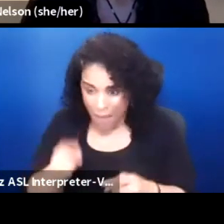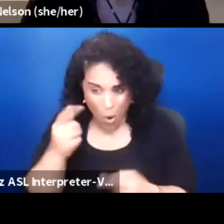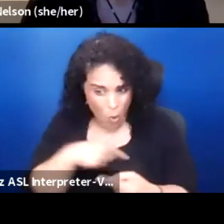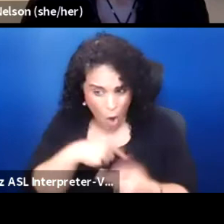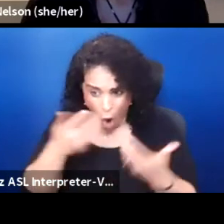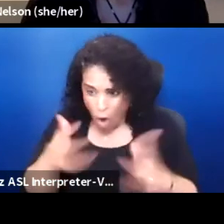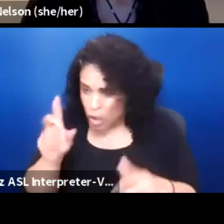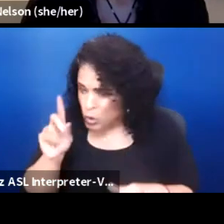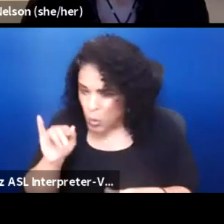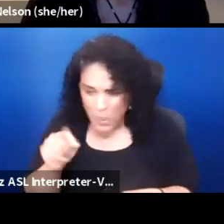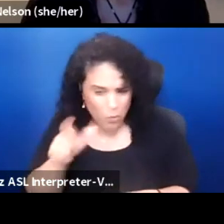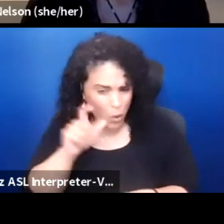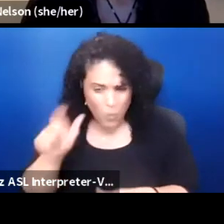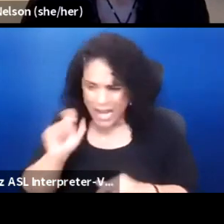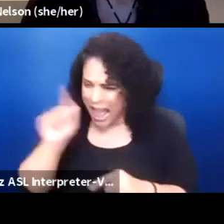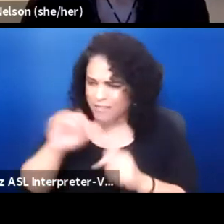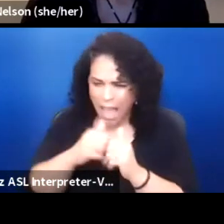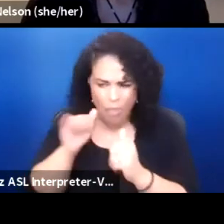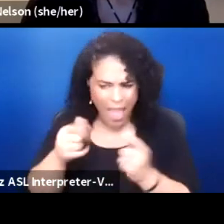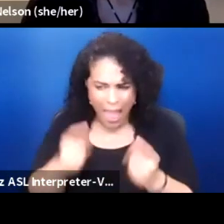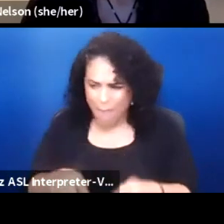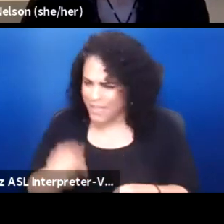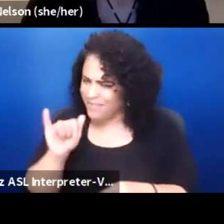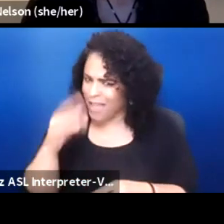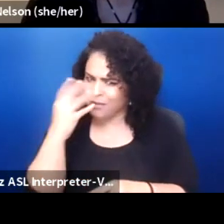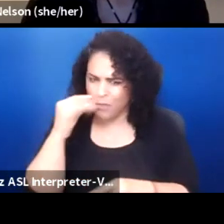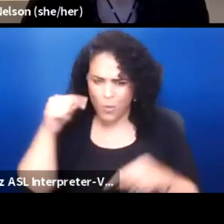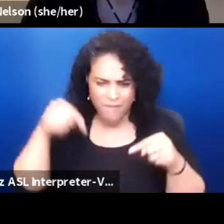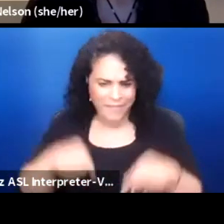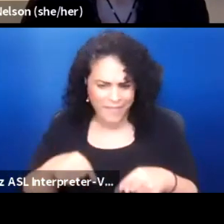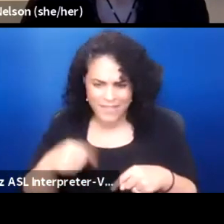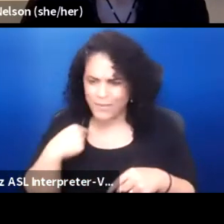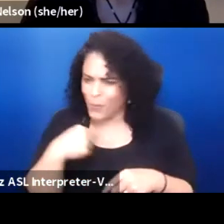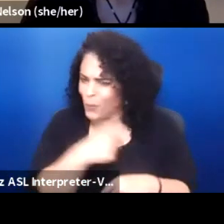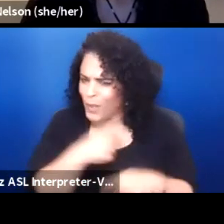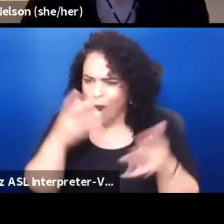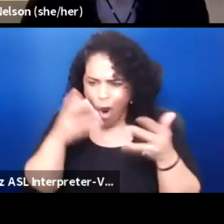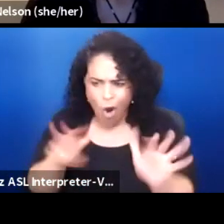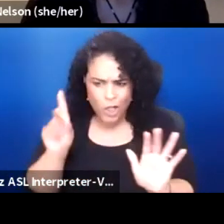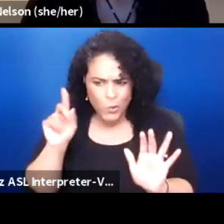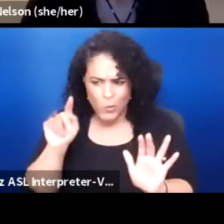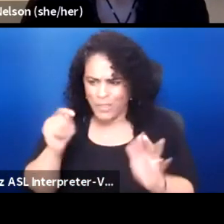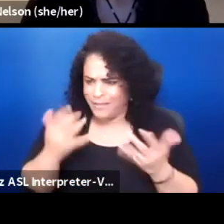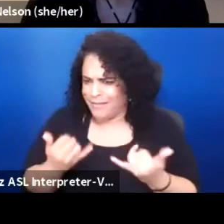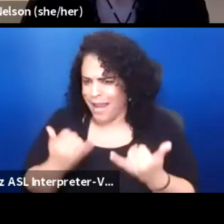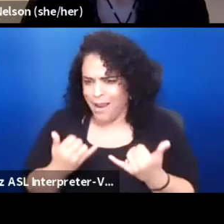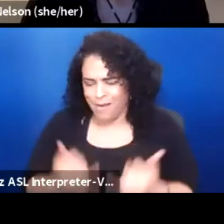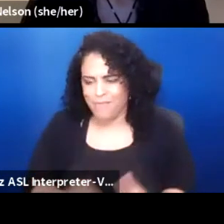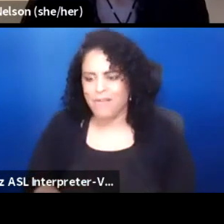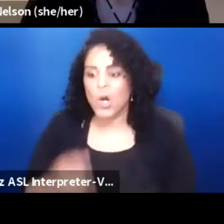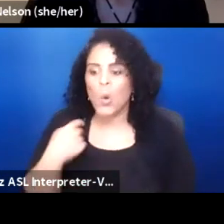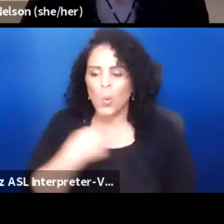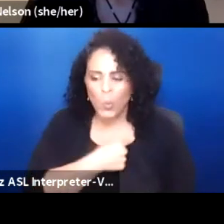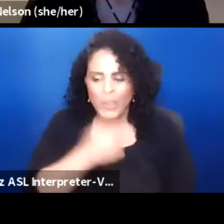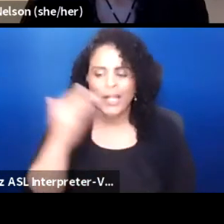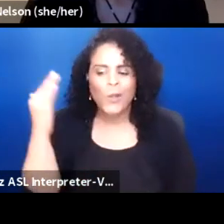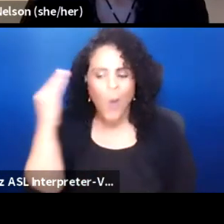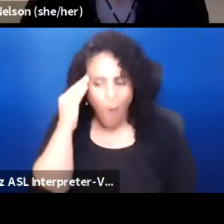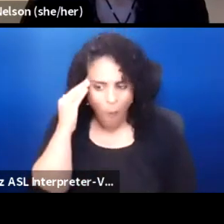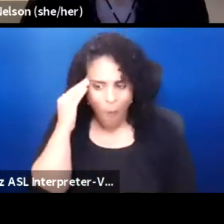We don't need to ask how this happens. That's the beauty of this. We're already doing it. We know that telling our stories